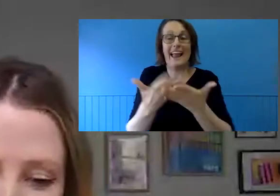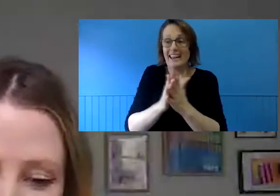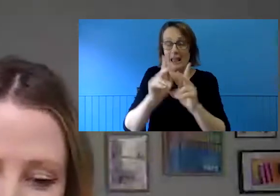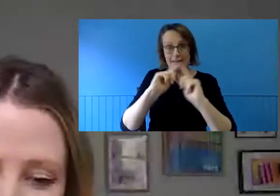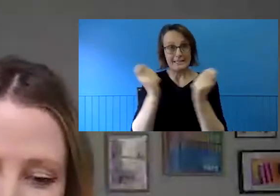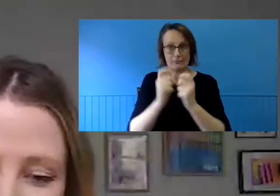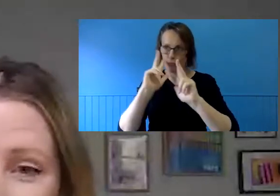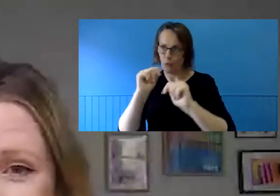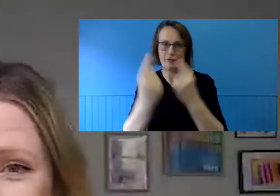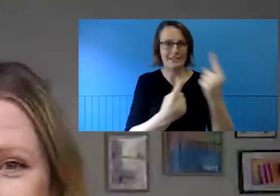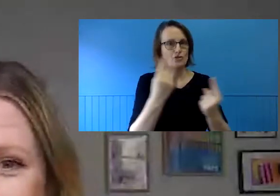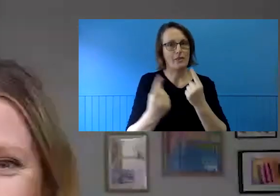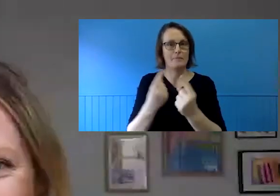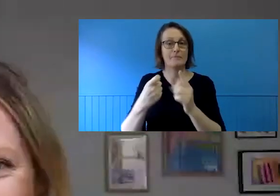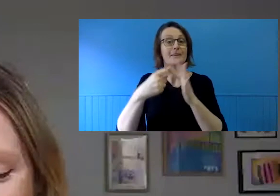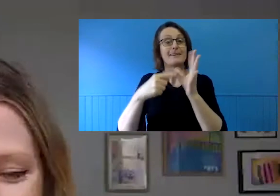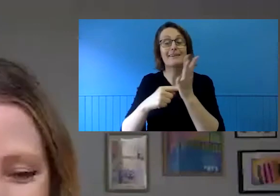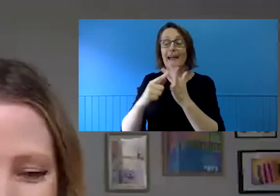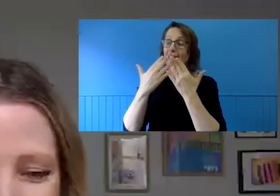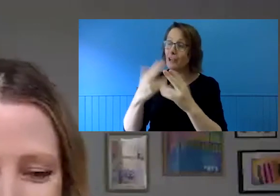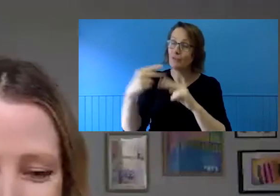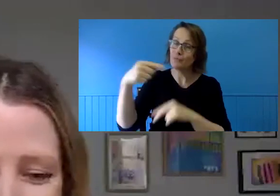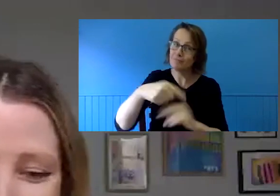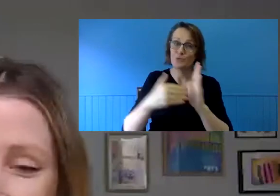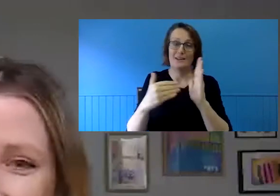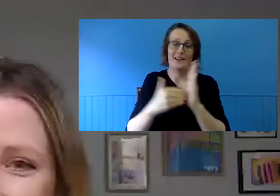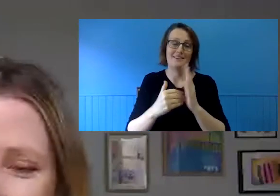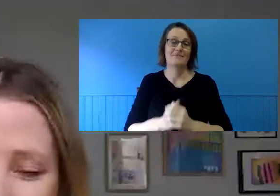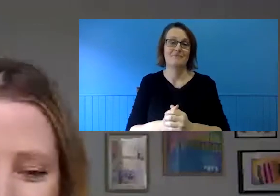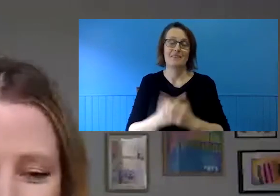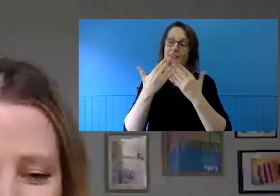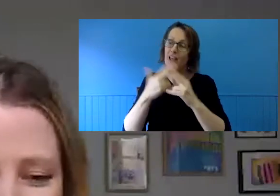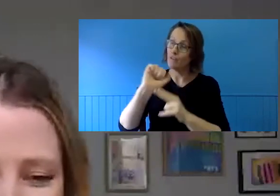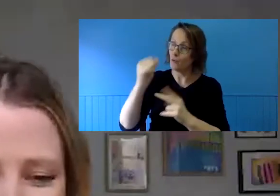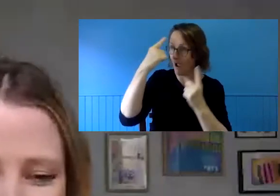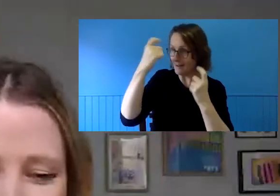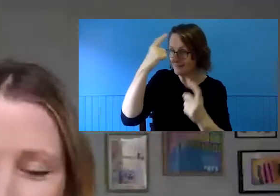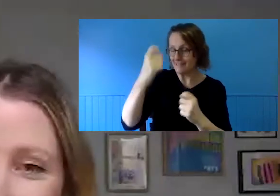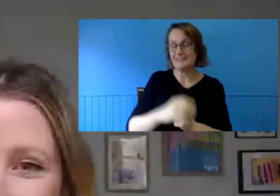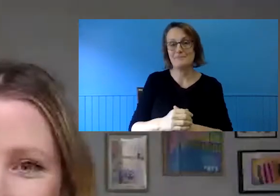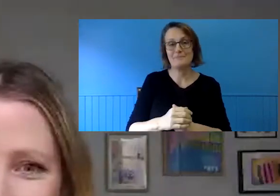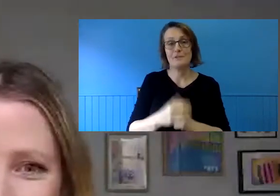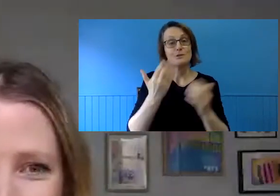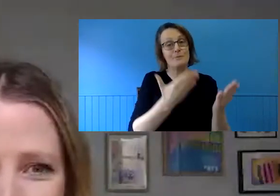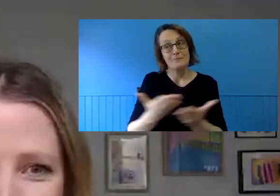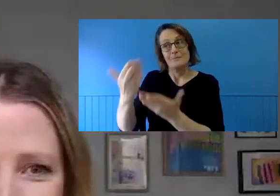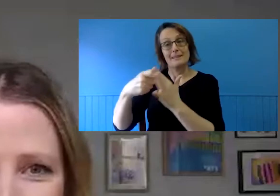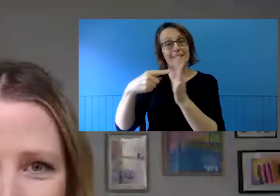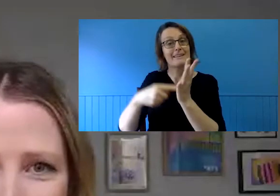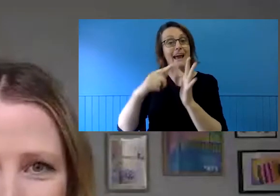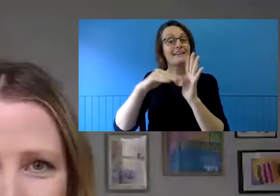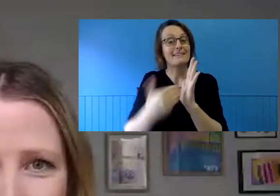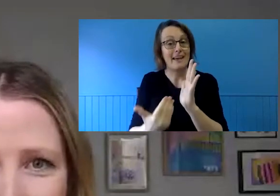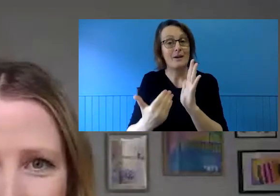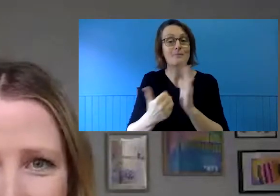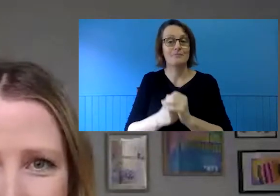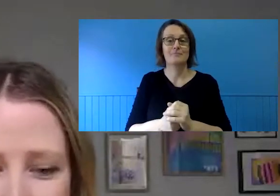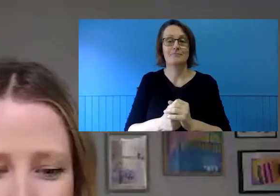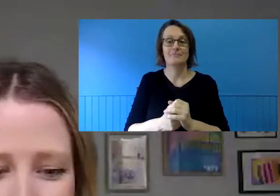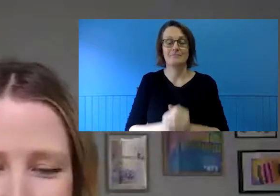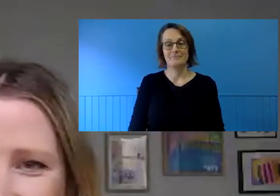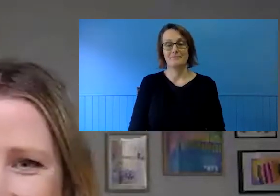Kate, thanks so much for being here with us today, I'll hand over to Kate now.